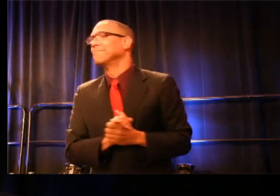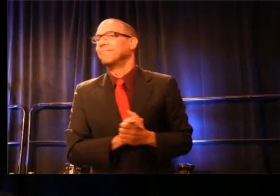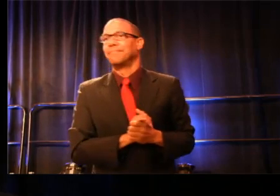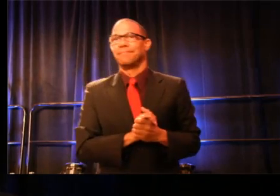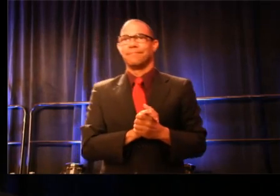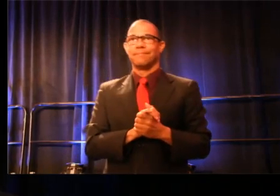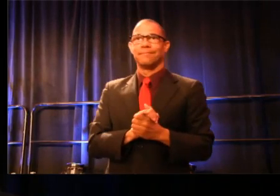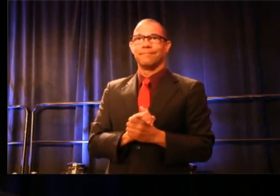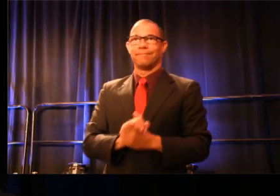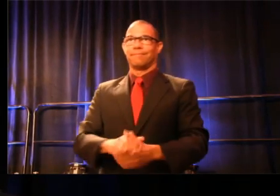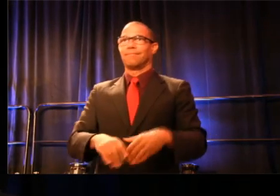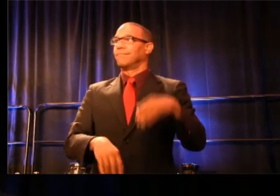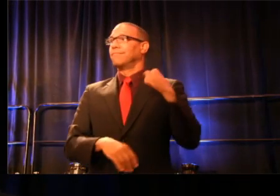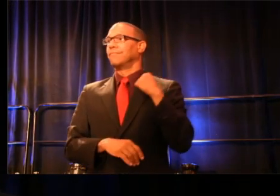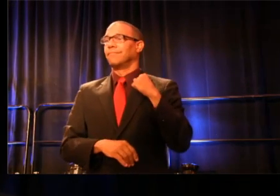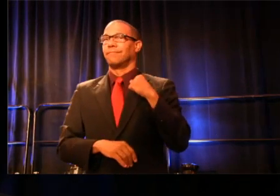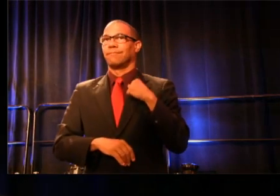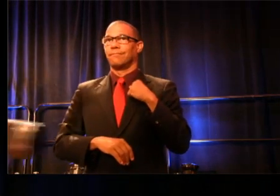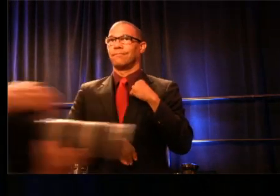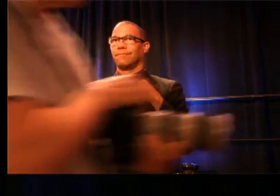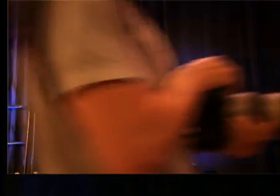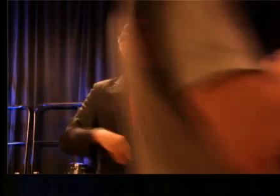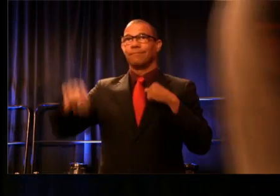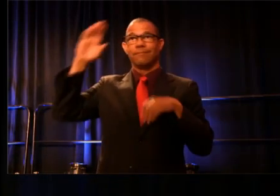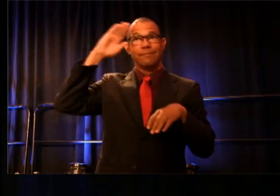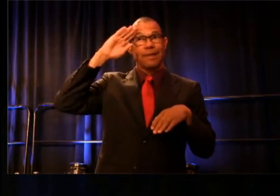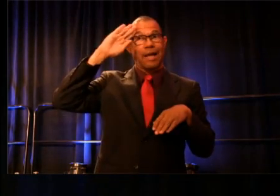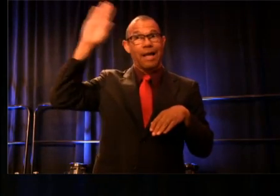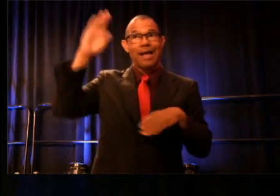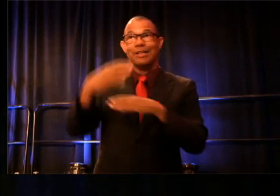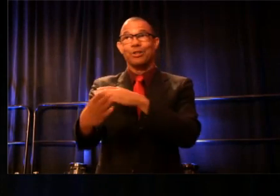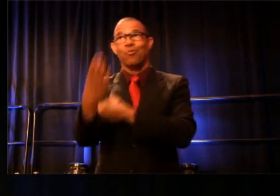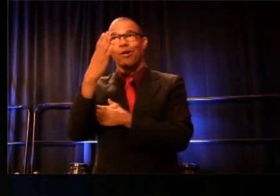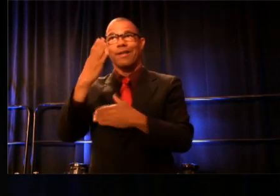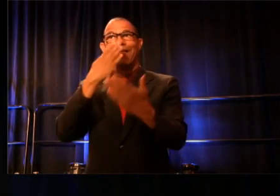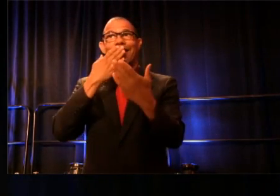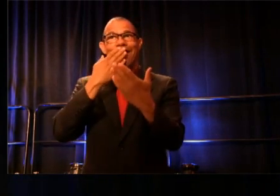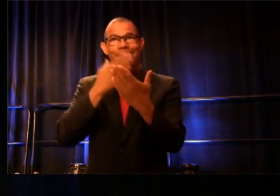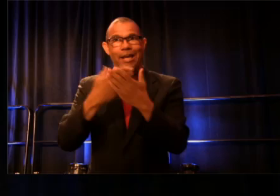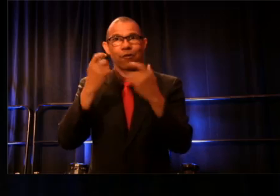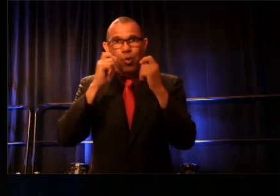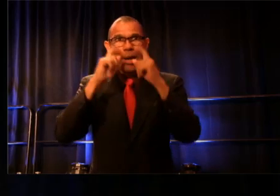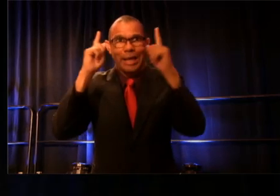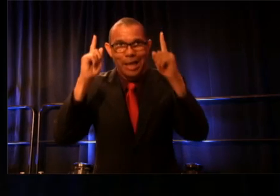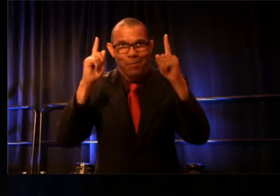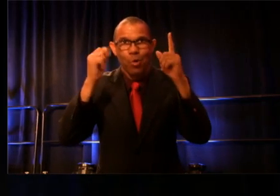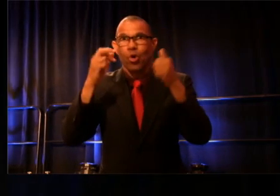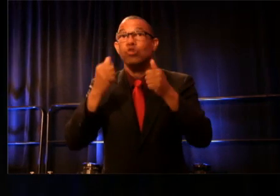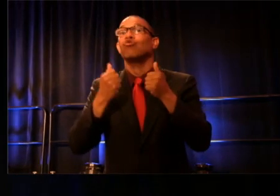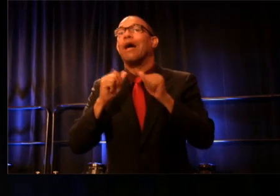Hi, good morning, thank you for waking up. Or trying to do that.